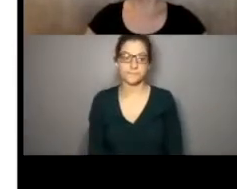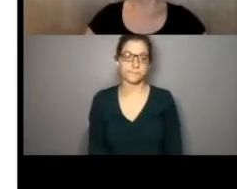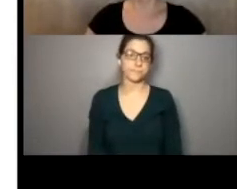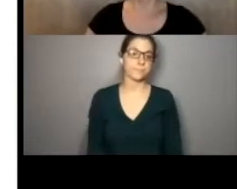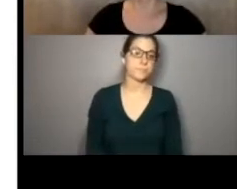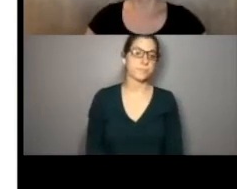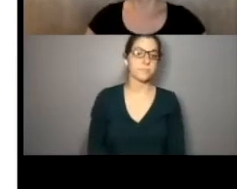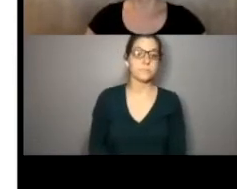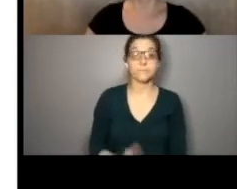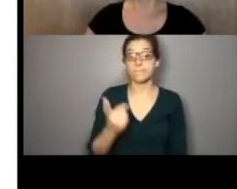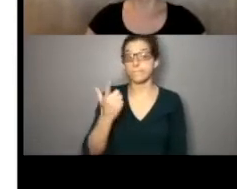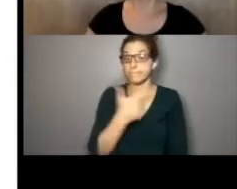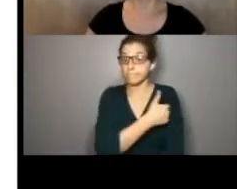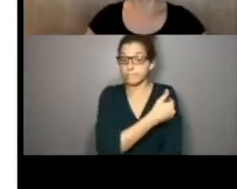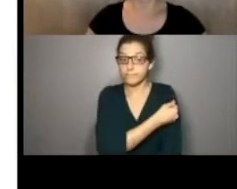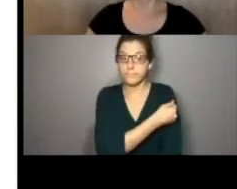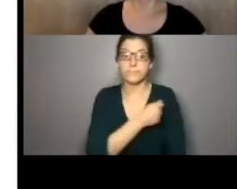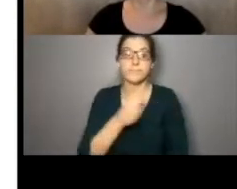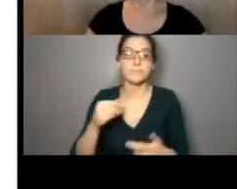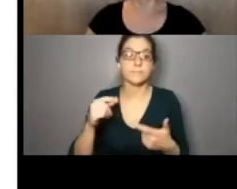areas include vaccination,